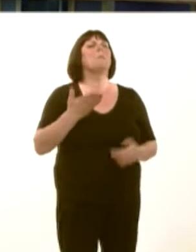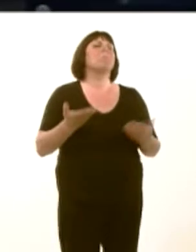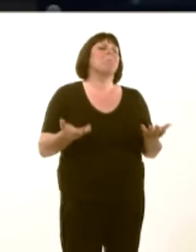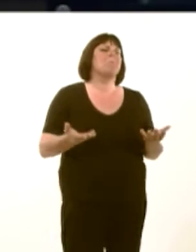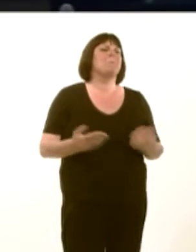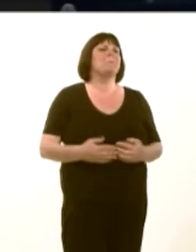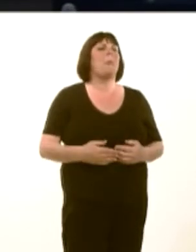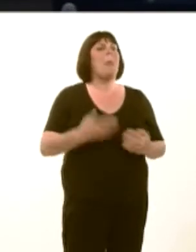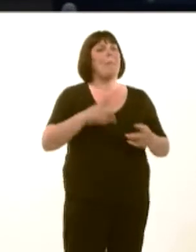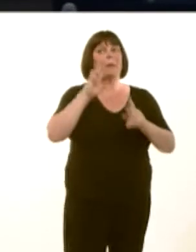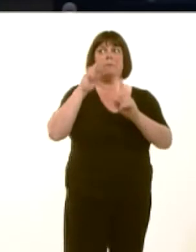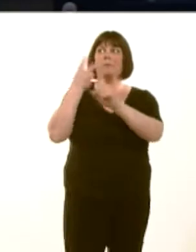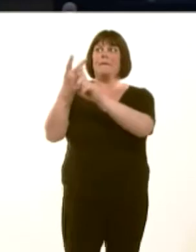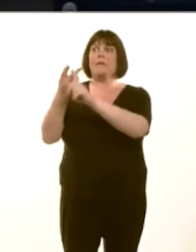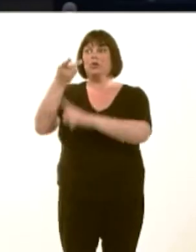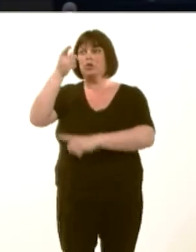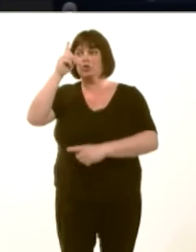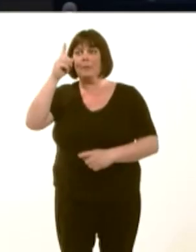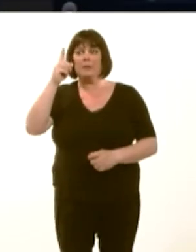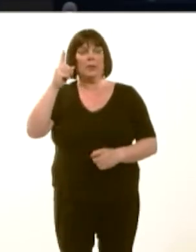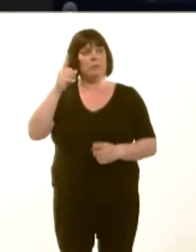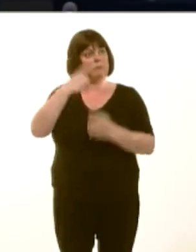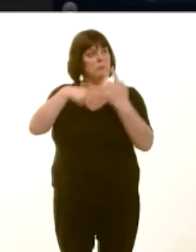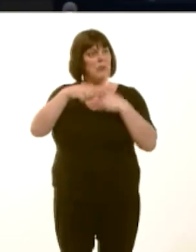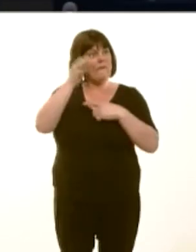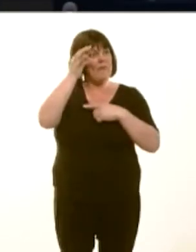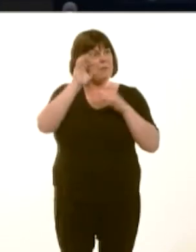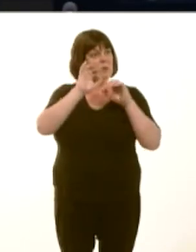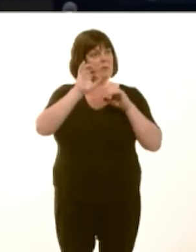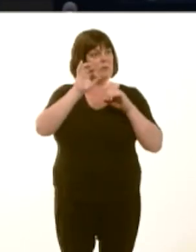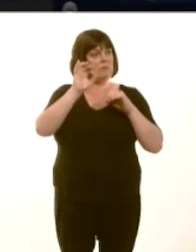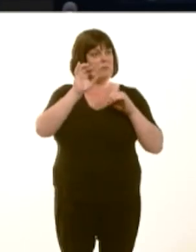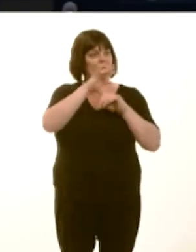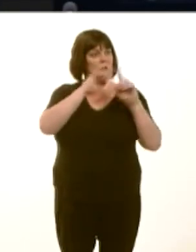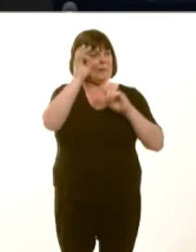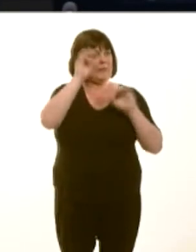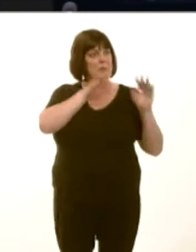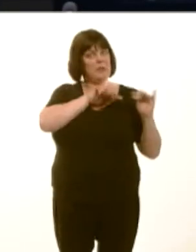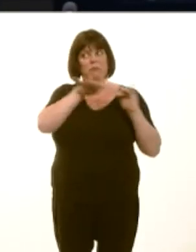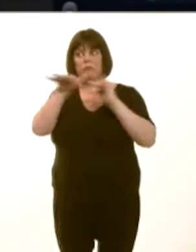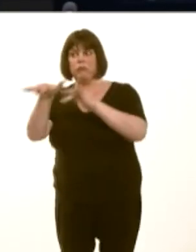Yn yr Almaen, maeír cymunedau eu hunain yn dod ‚ safleoedd, er enghraifft, ar gyfer ynni gwynt ymlaen.